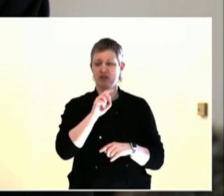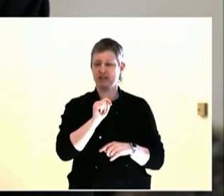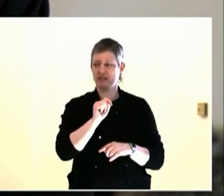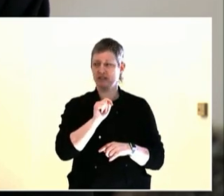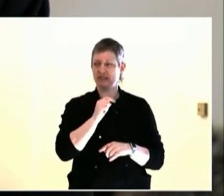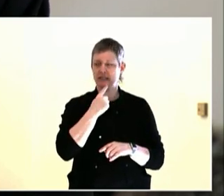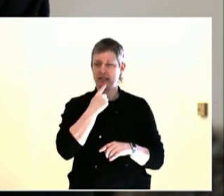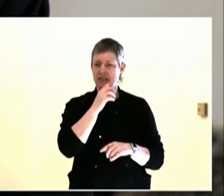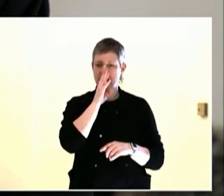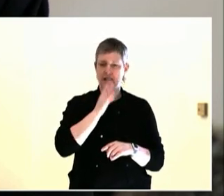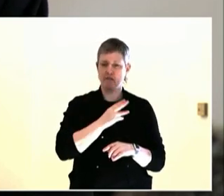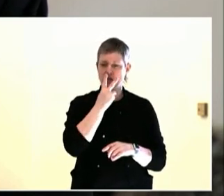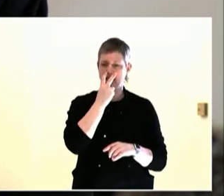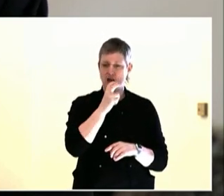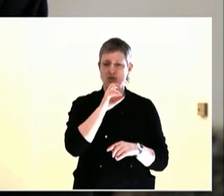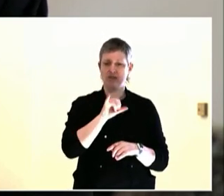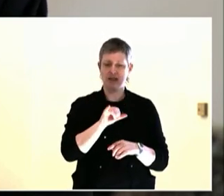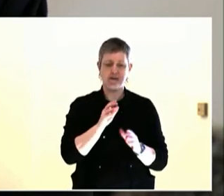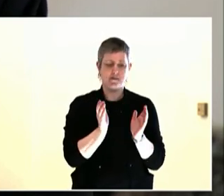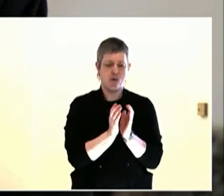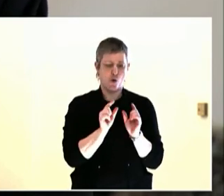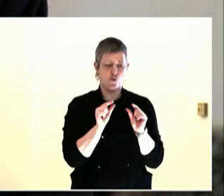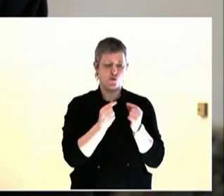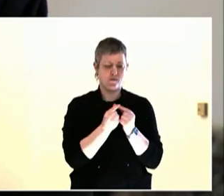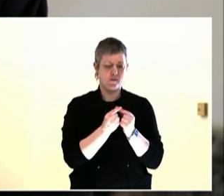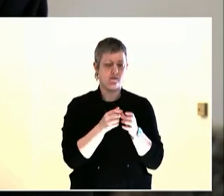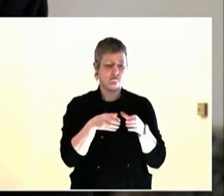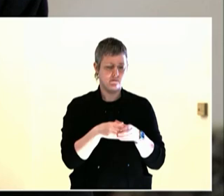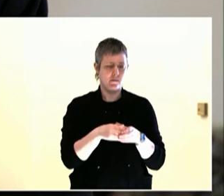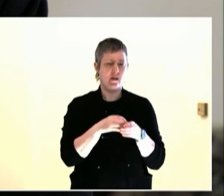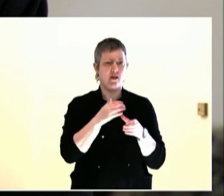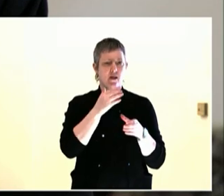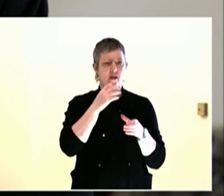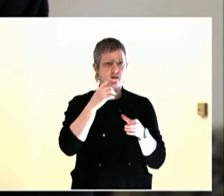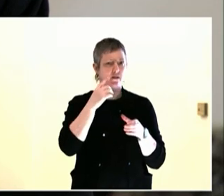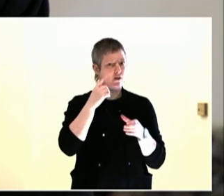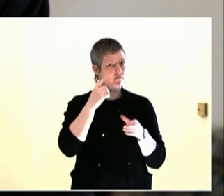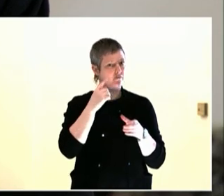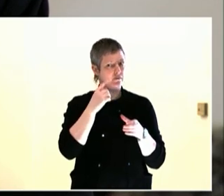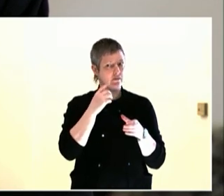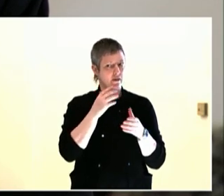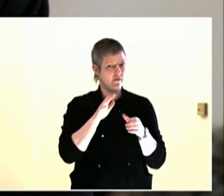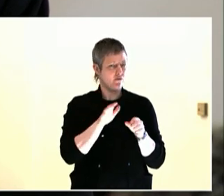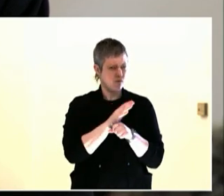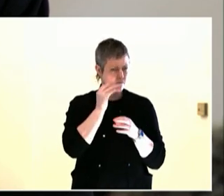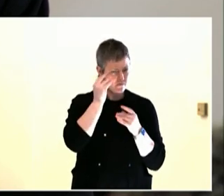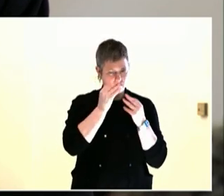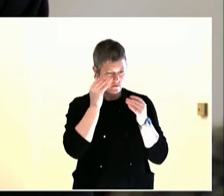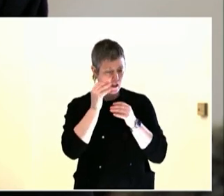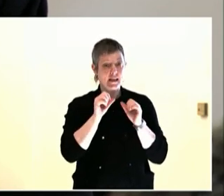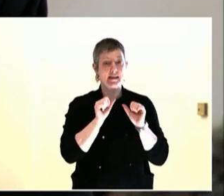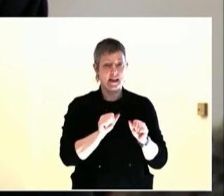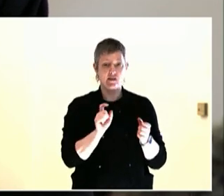previously two days. One of the most amazing aspects of this process has been able to hear from both Portlanders and